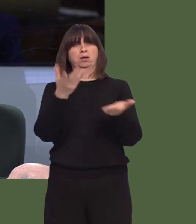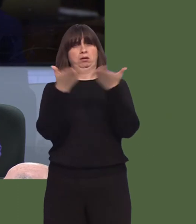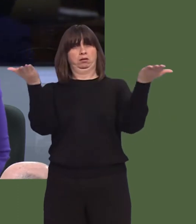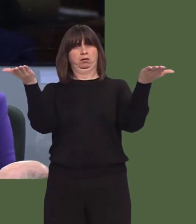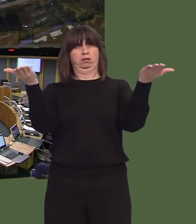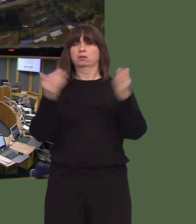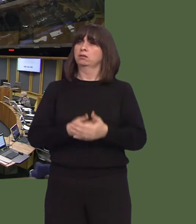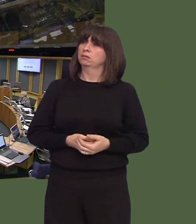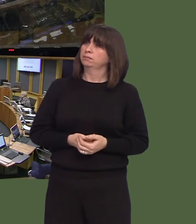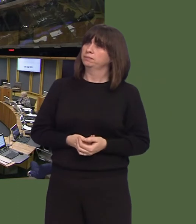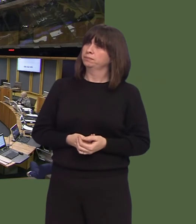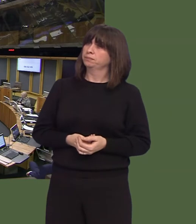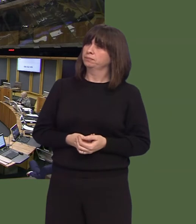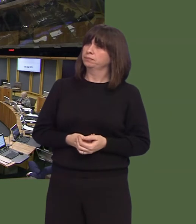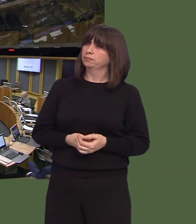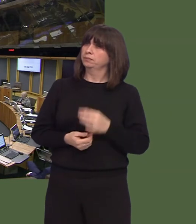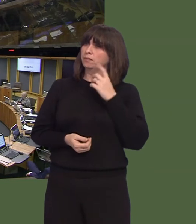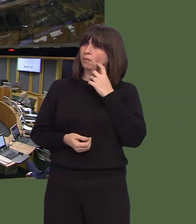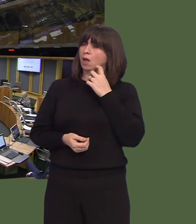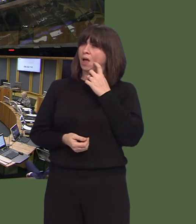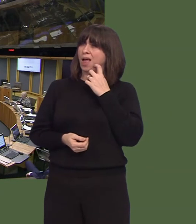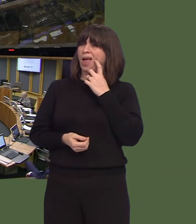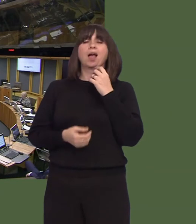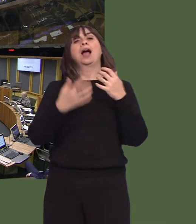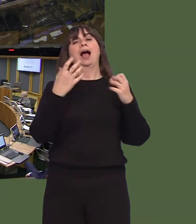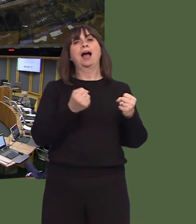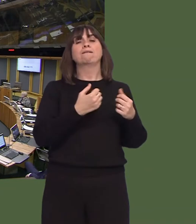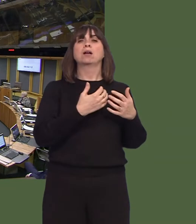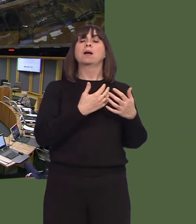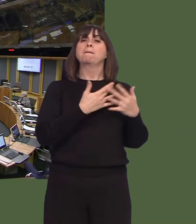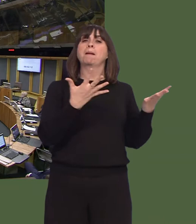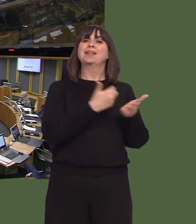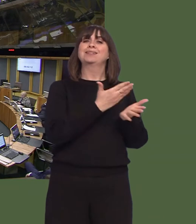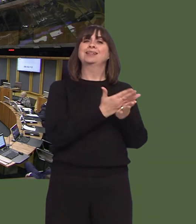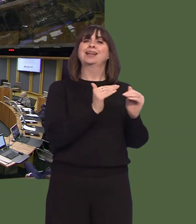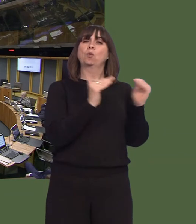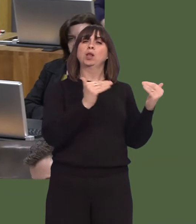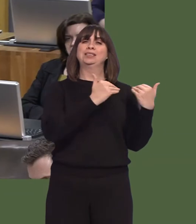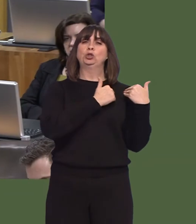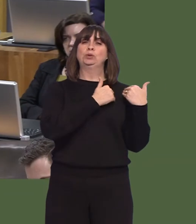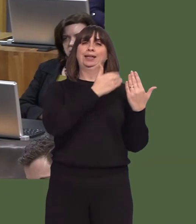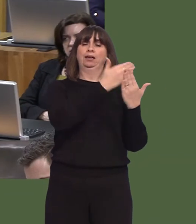Carwyn Jones AM: First of all, we introduced a public sector equality duty in 2011 to address